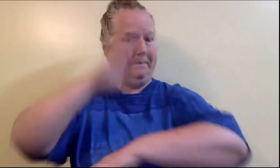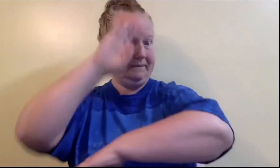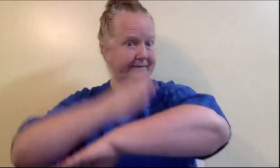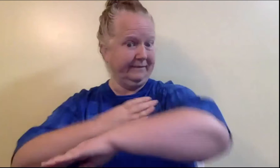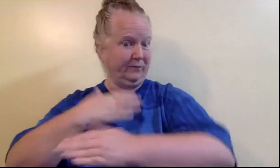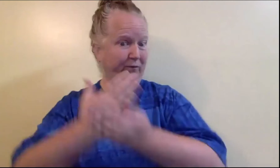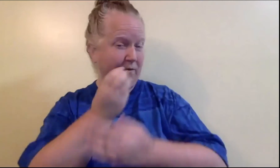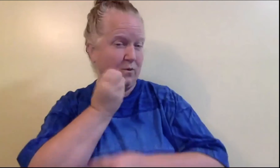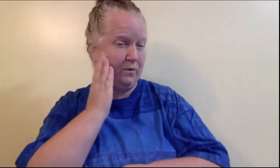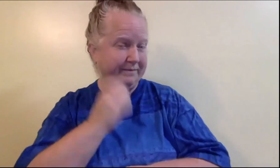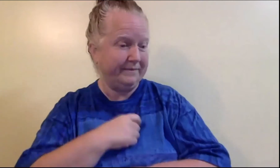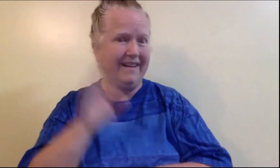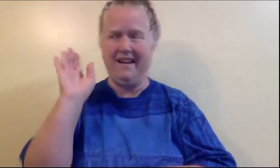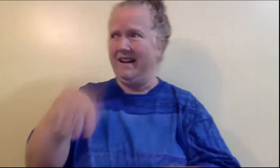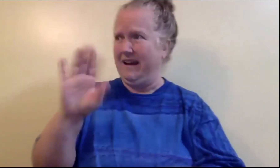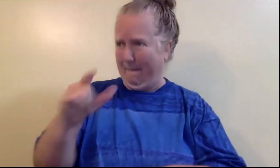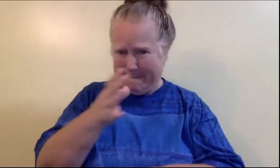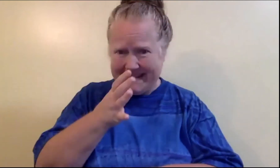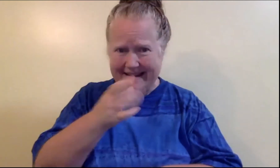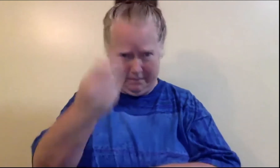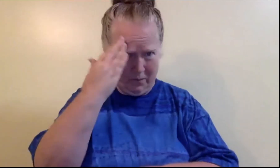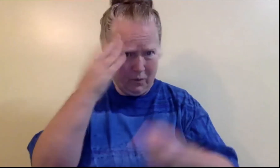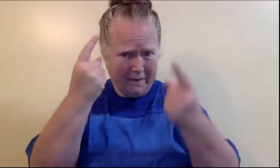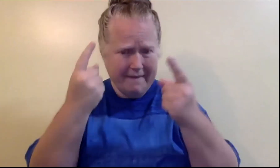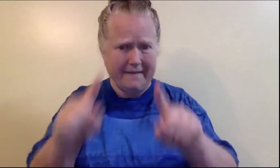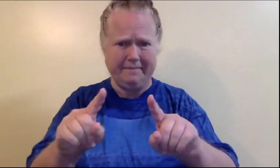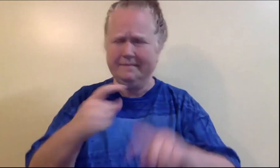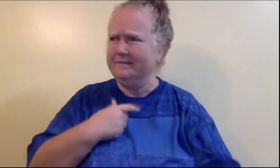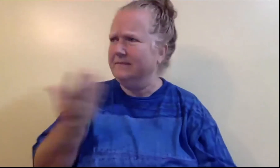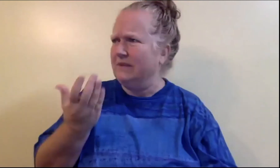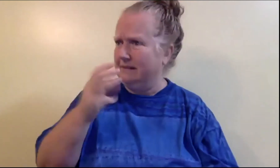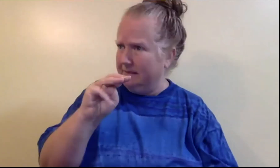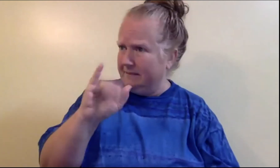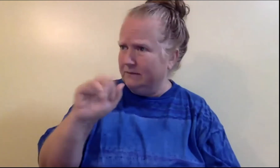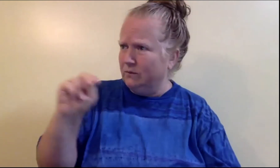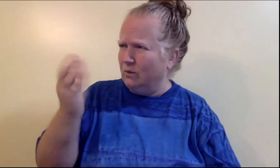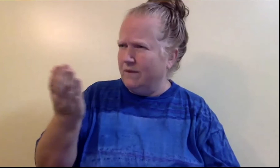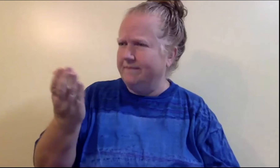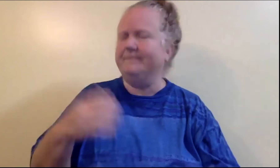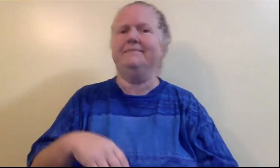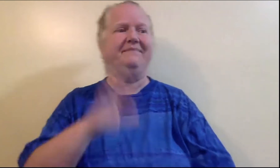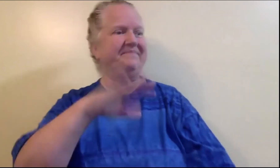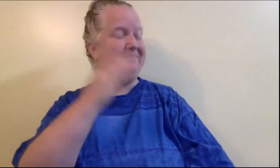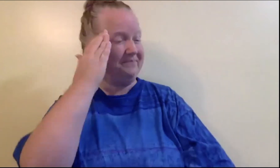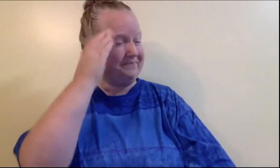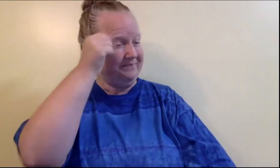My son came home from school and asked me if I knew what happened in Minnesota.